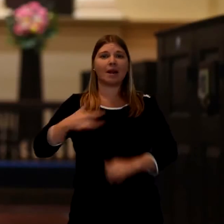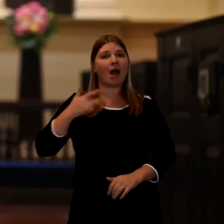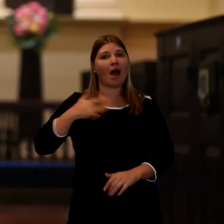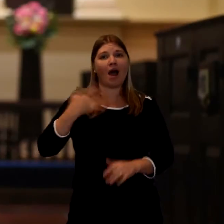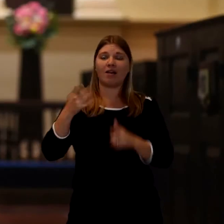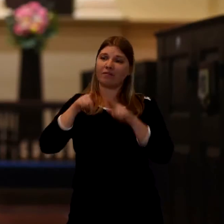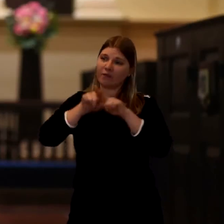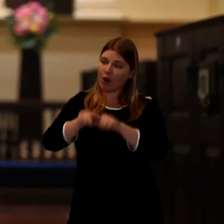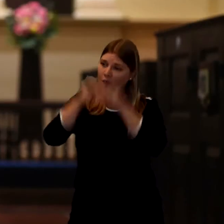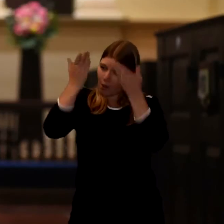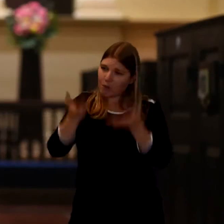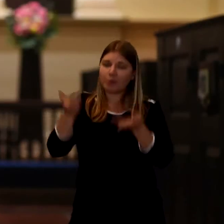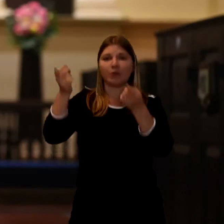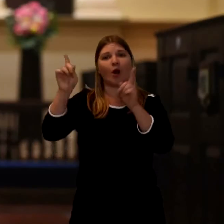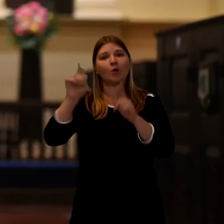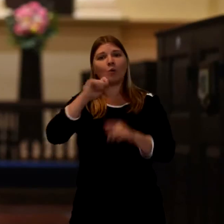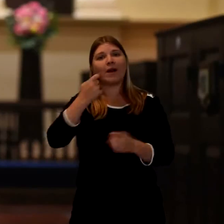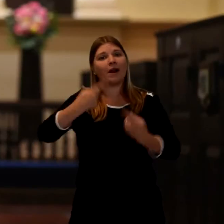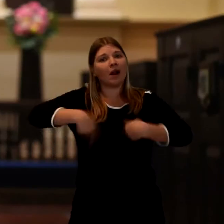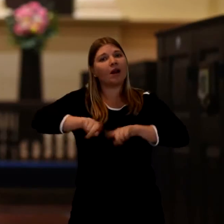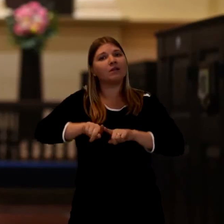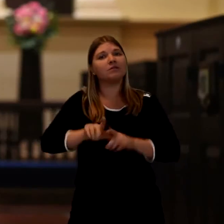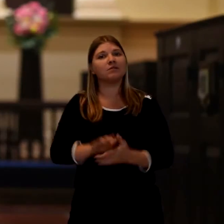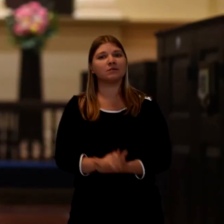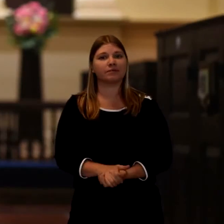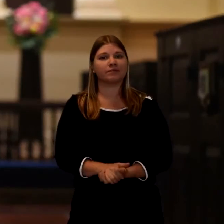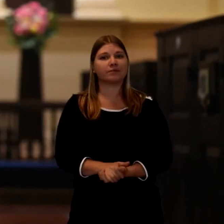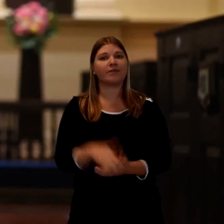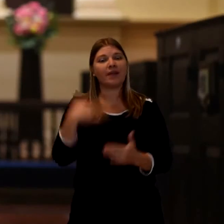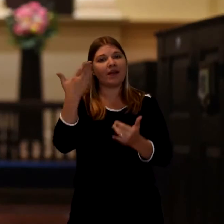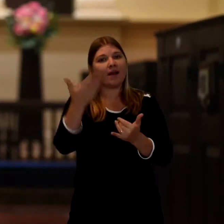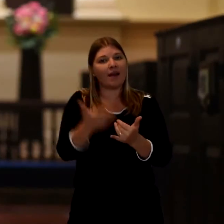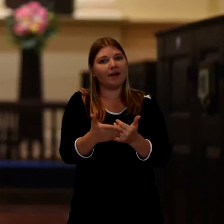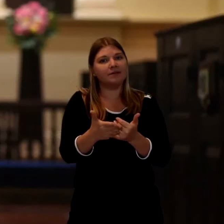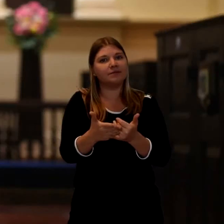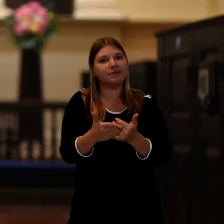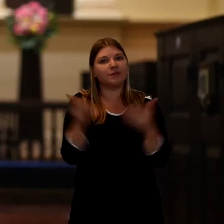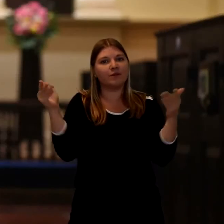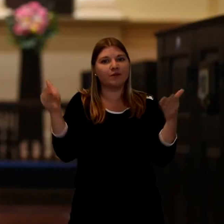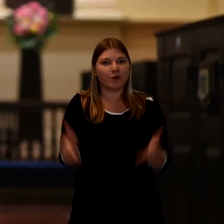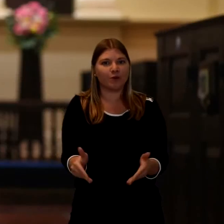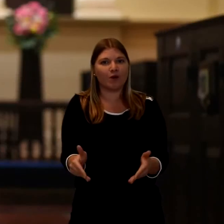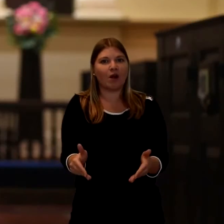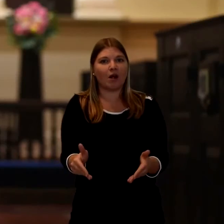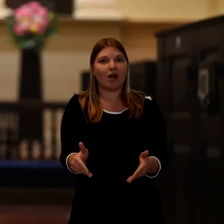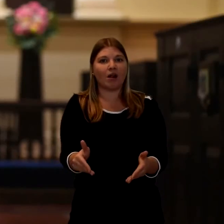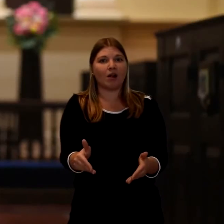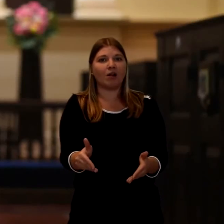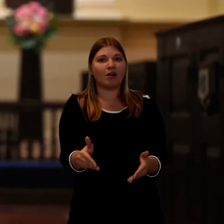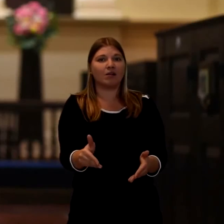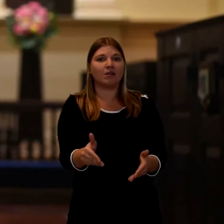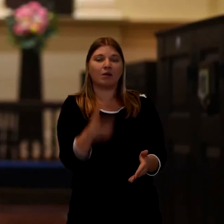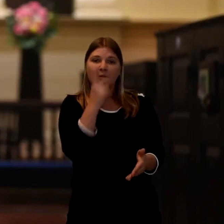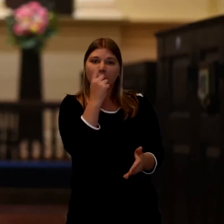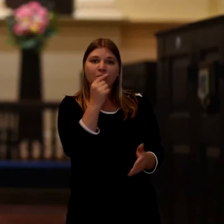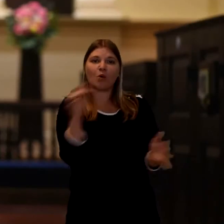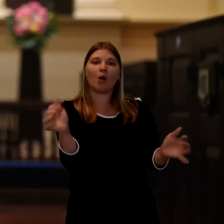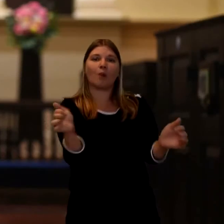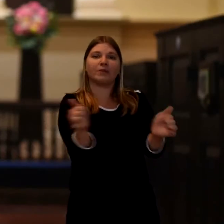And then at the very end of the service we have what's called the the commendation. And if it's at a crematorium the committal.